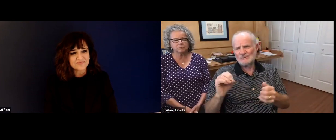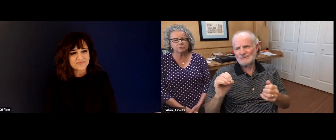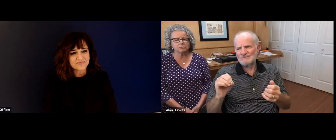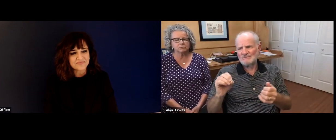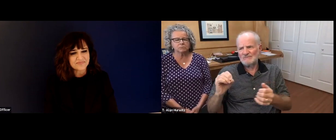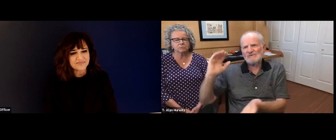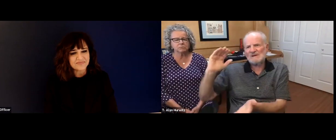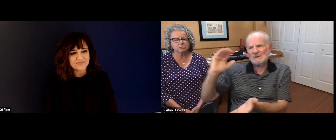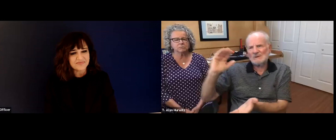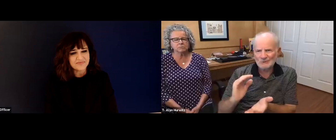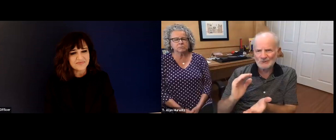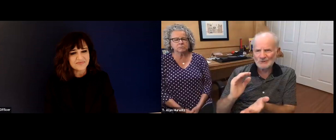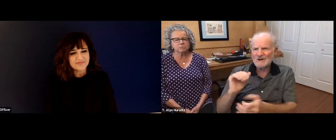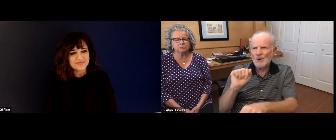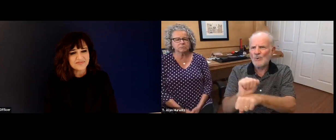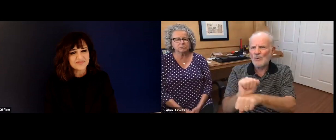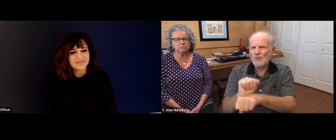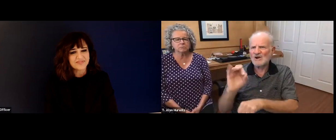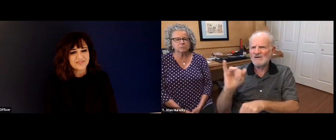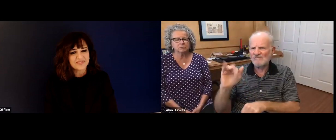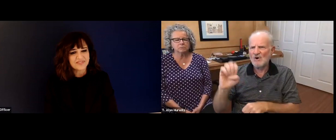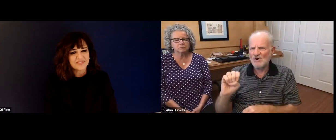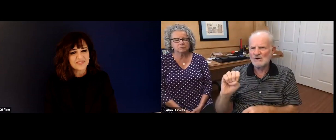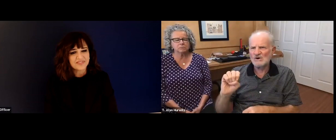through budget difficulties, for example, we had to make some